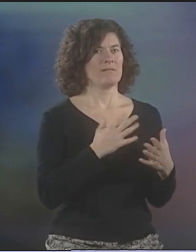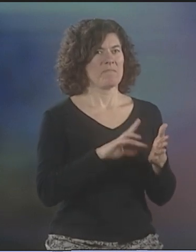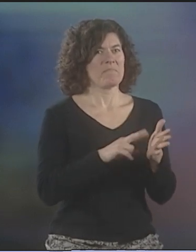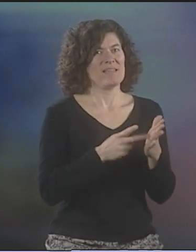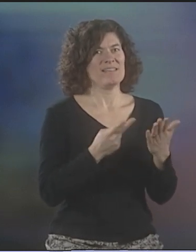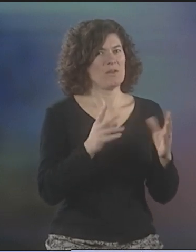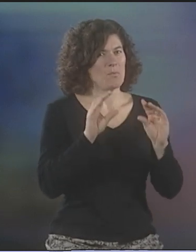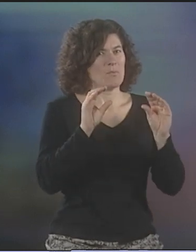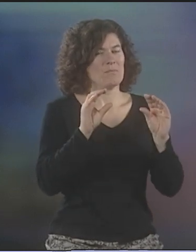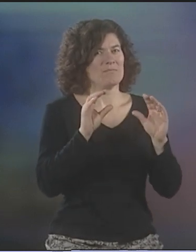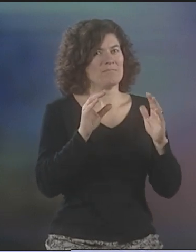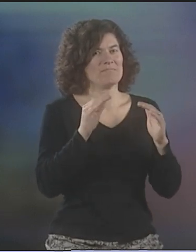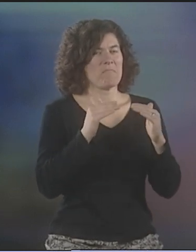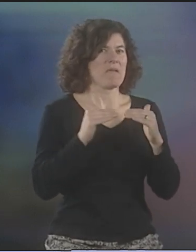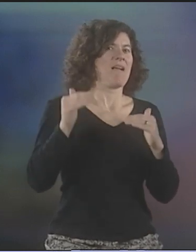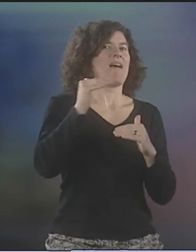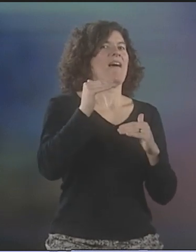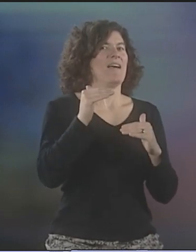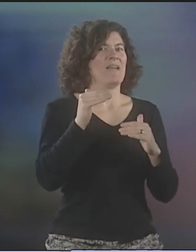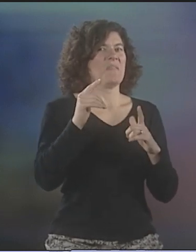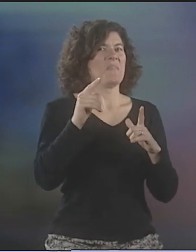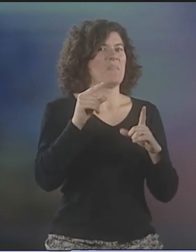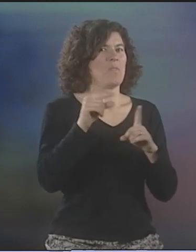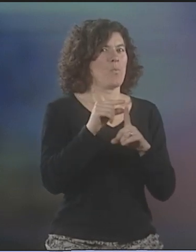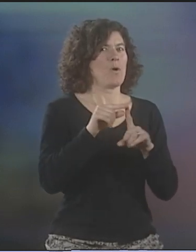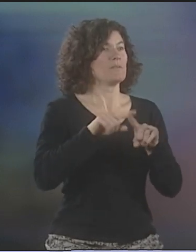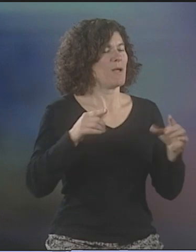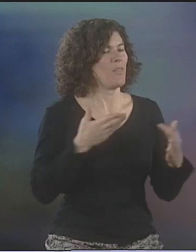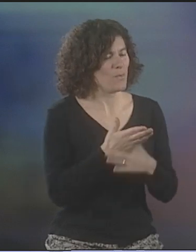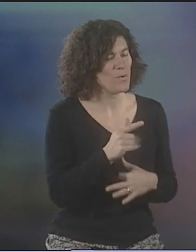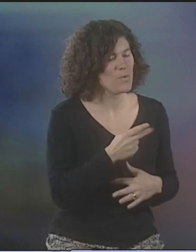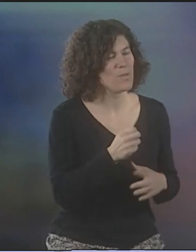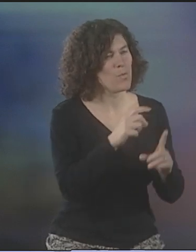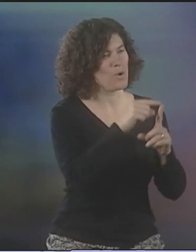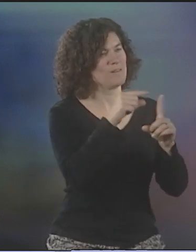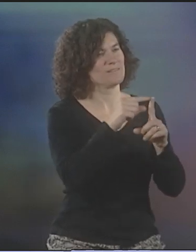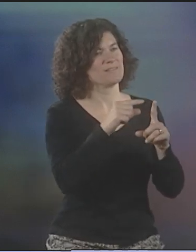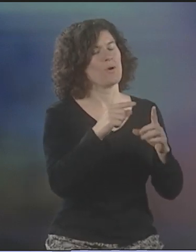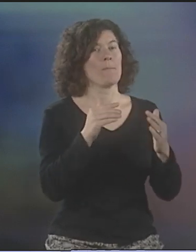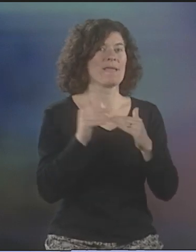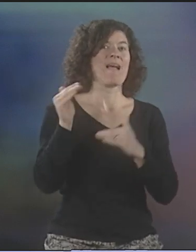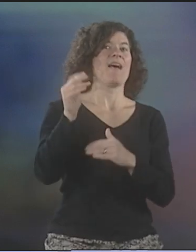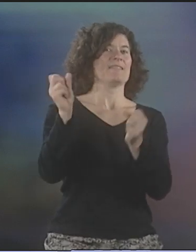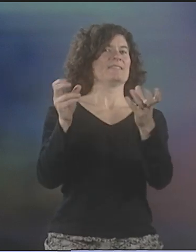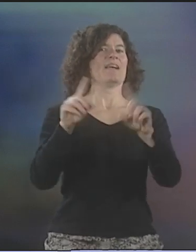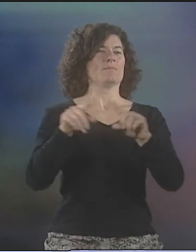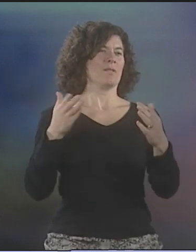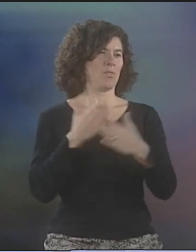THE FEELING YOU GET TRANSCENDS THE WORDS THAT ARE USED.